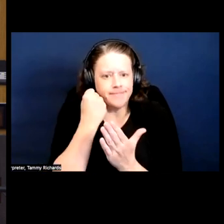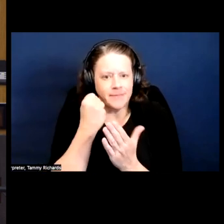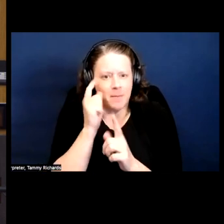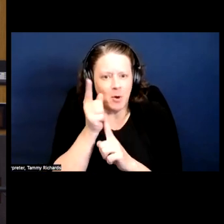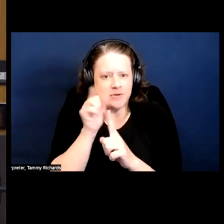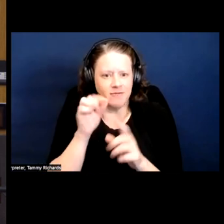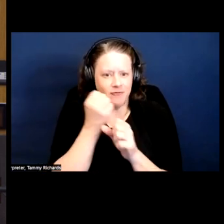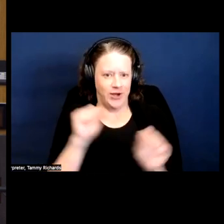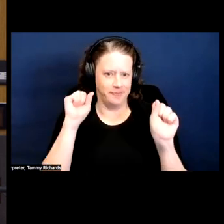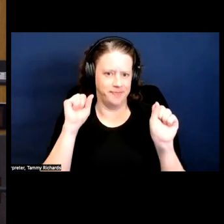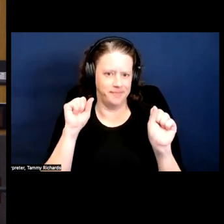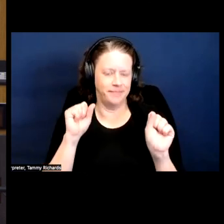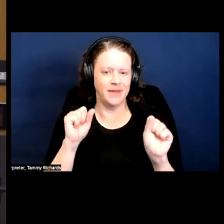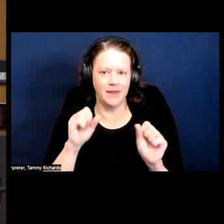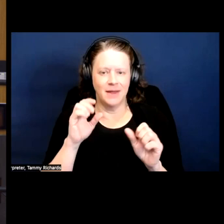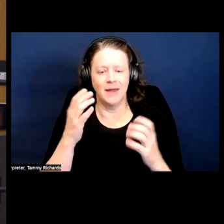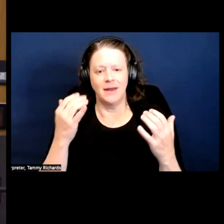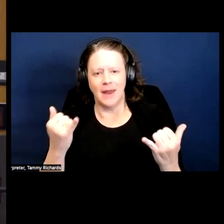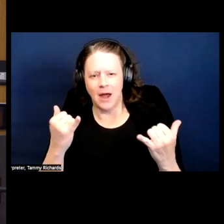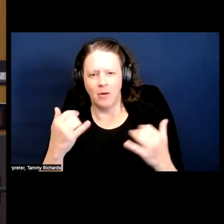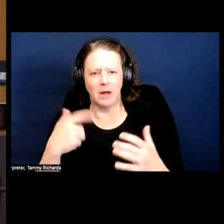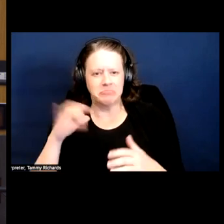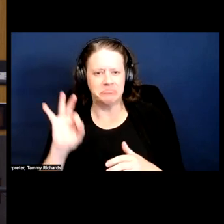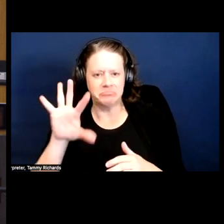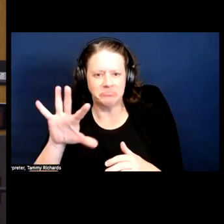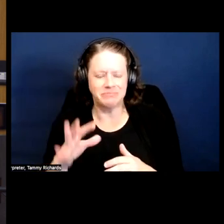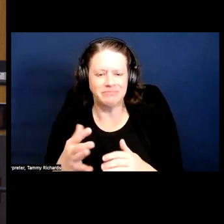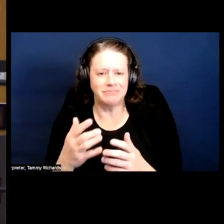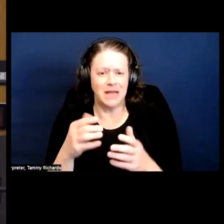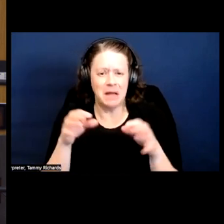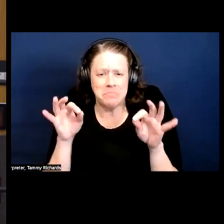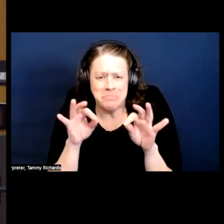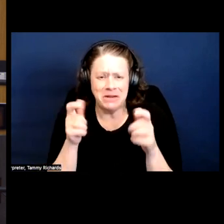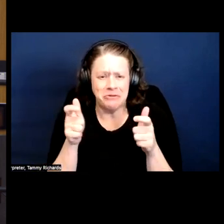within it. This is, like, a very minor example, but I recently put a couch in my office.